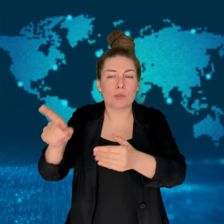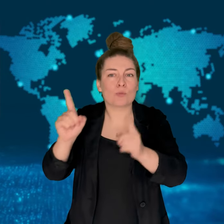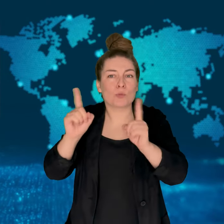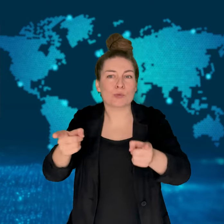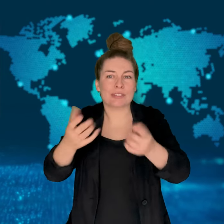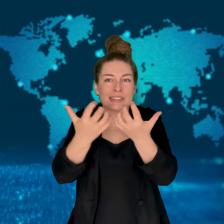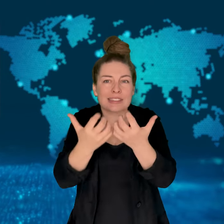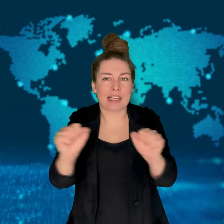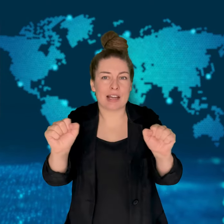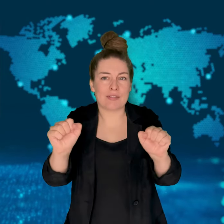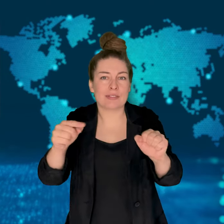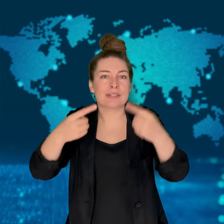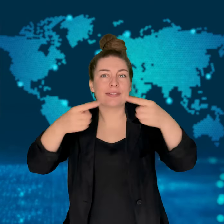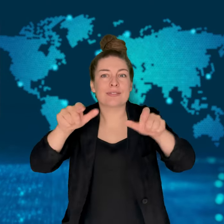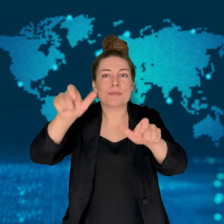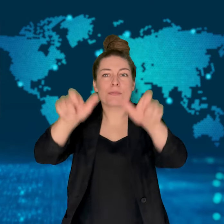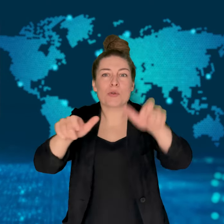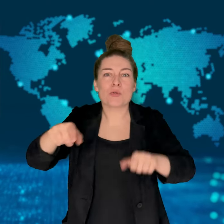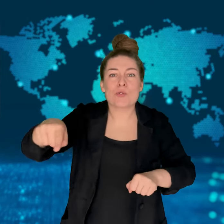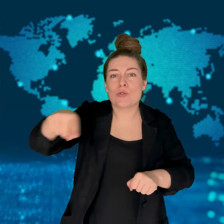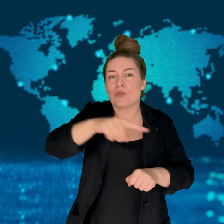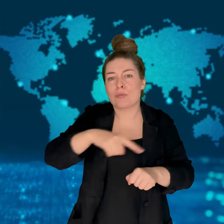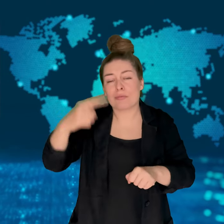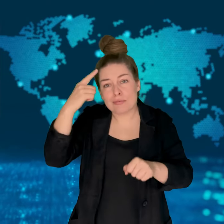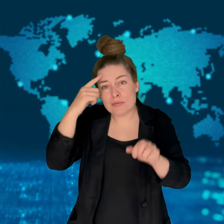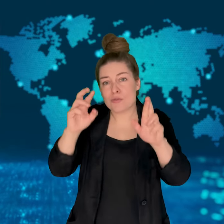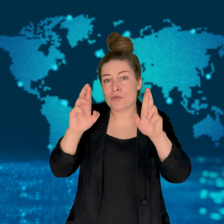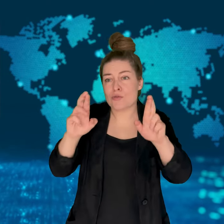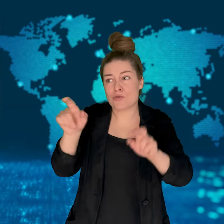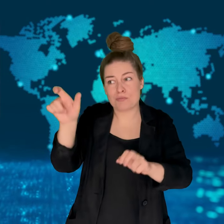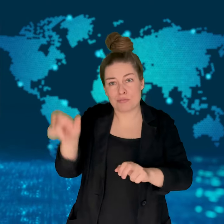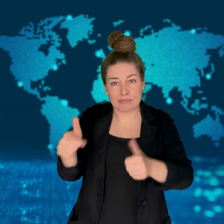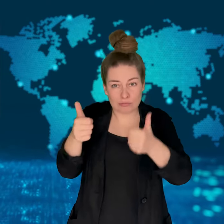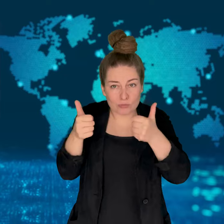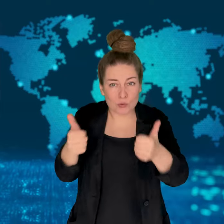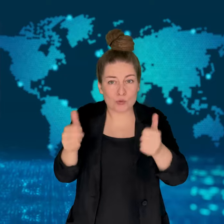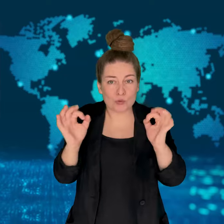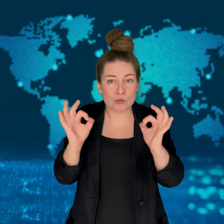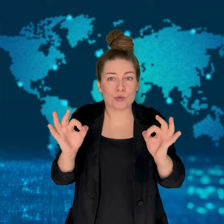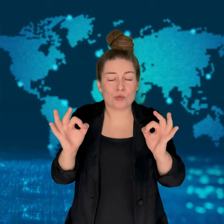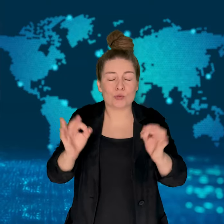she "was doing her job to protect others, and we hope she is coping alright."